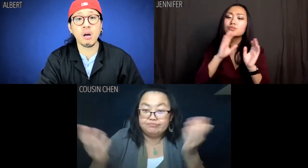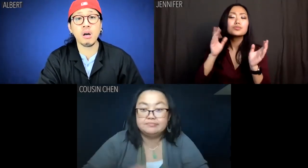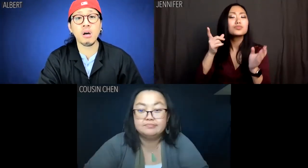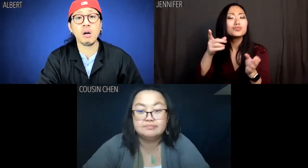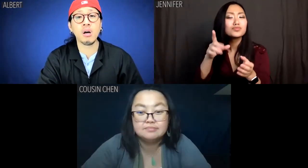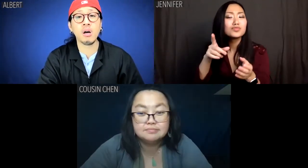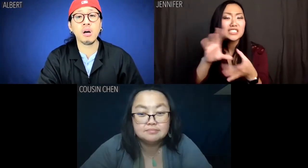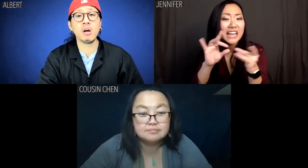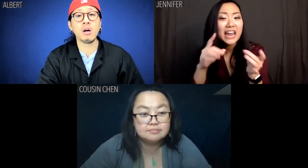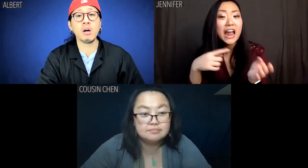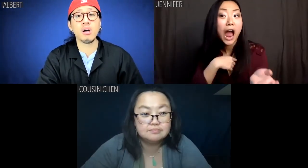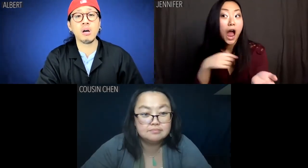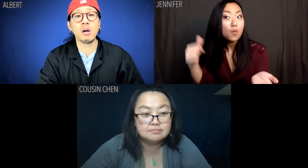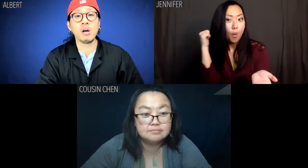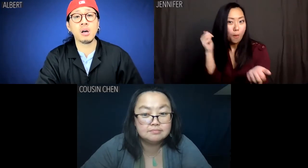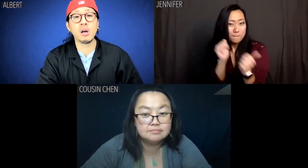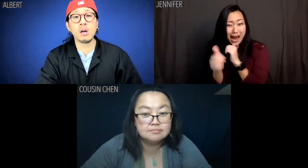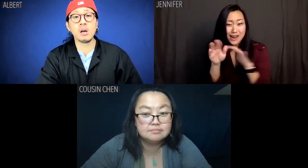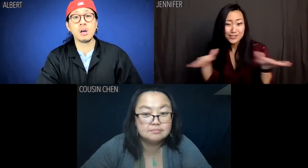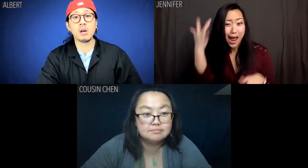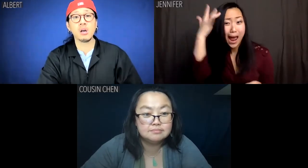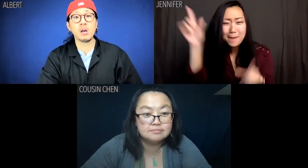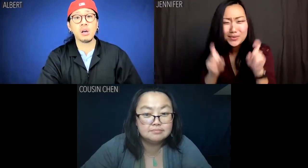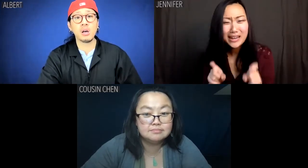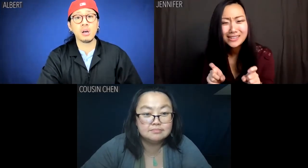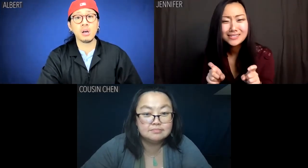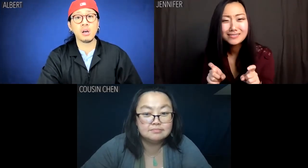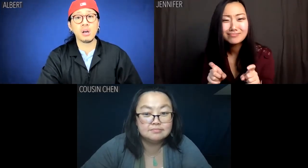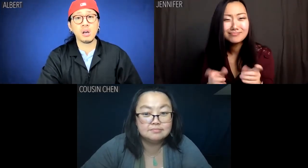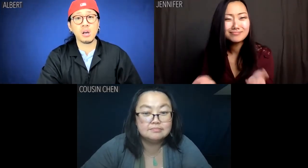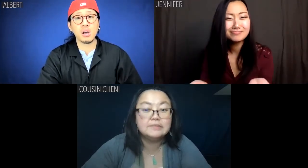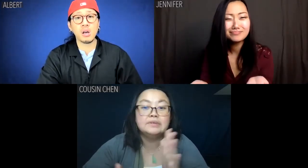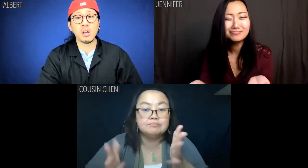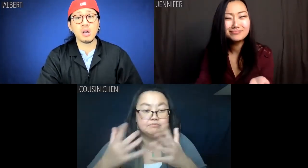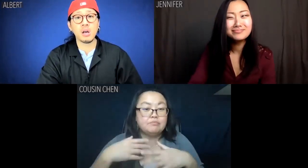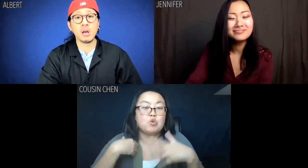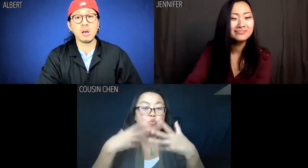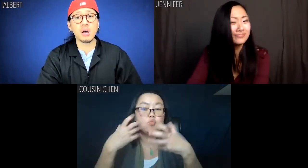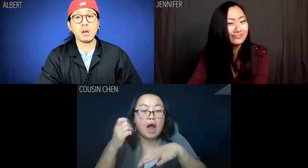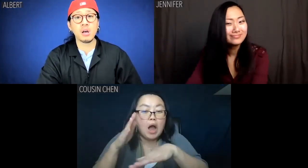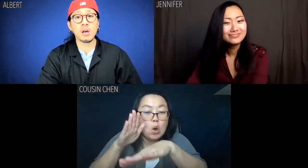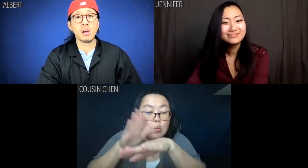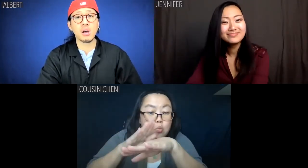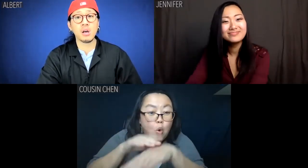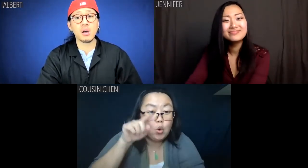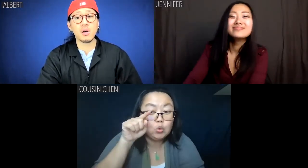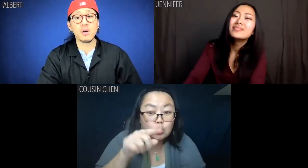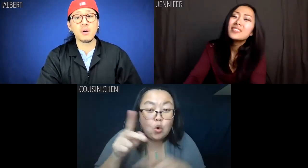Jennifer: Are you saying I wouldn't have passed the child aptitude test? Cousin Chen: I'm just warning you